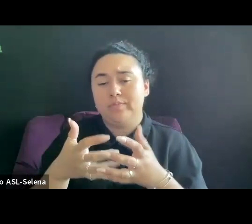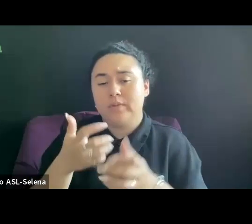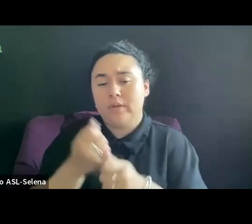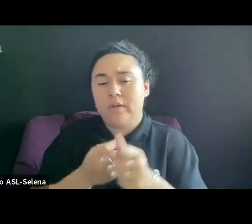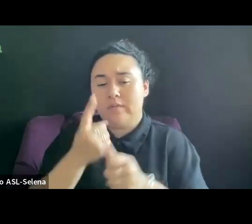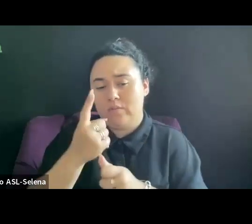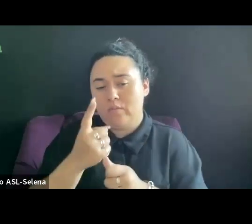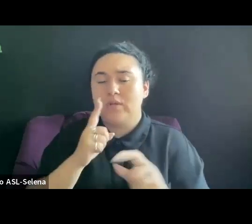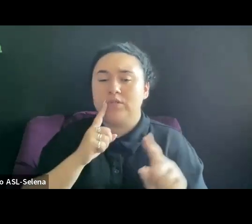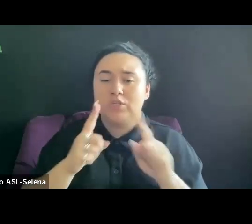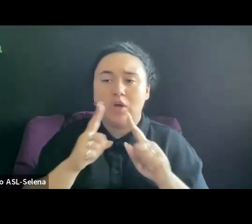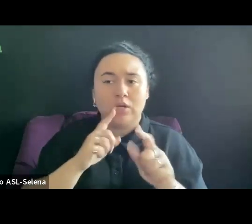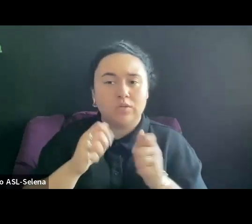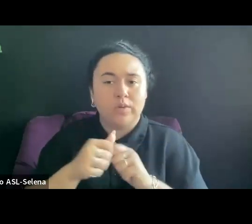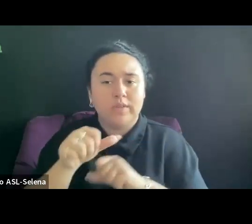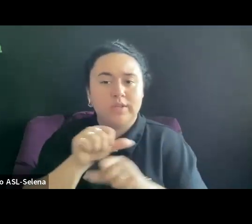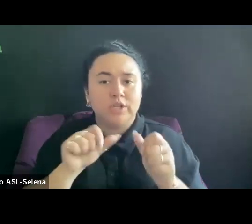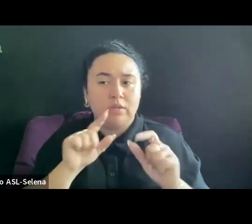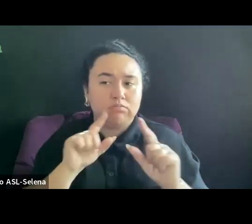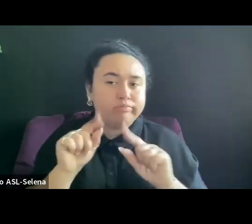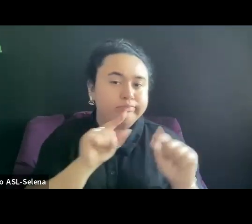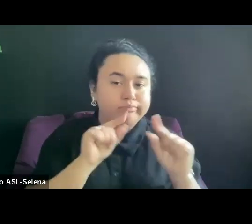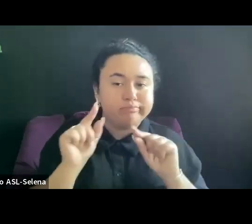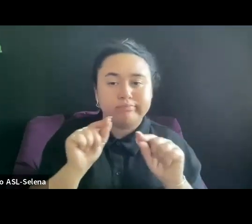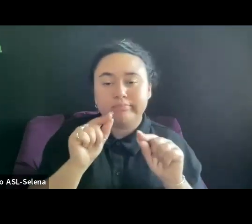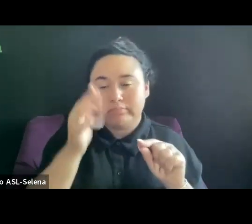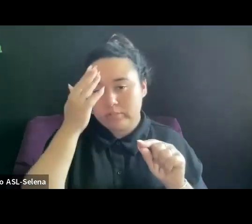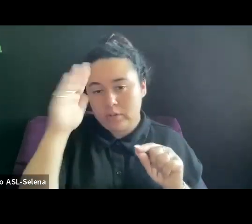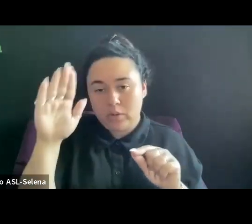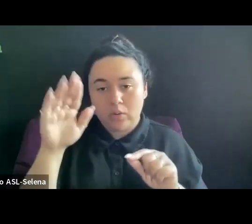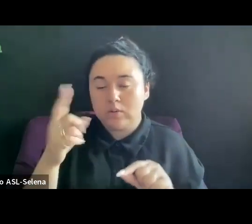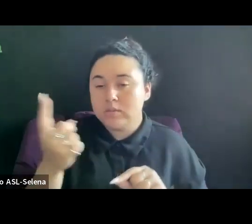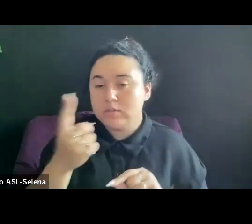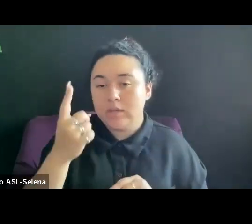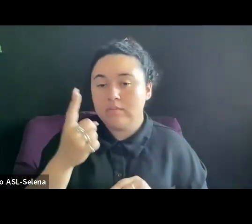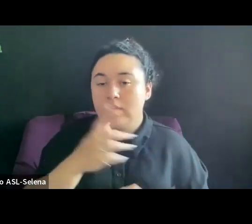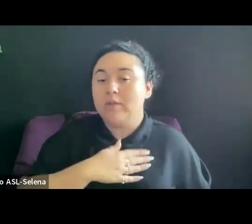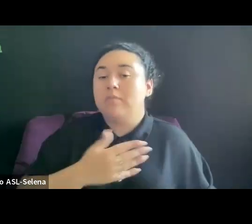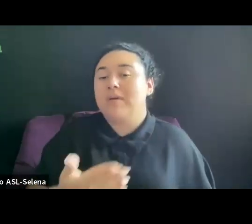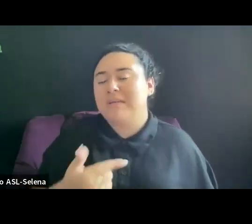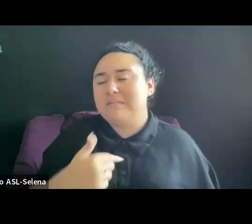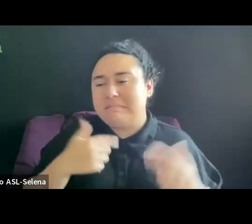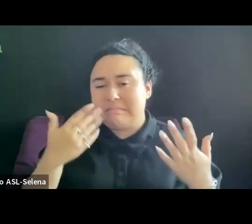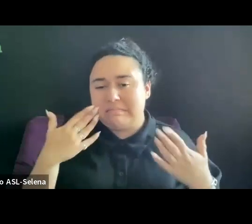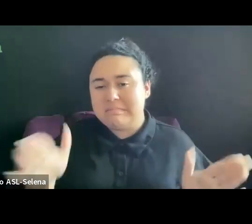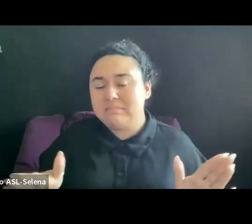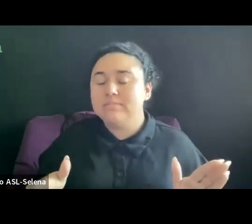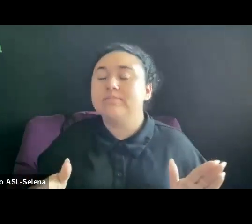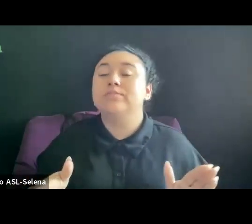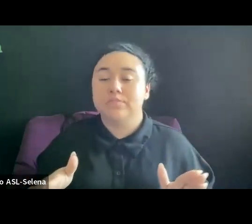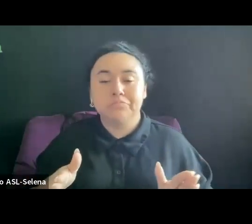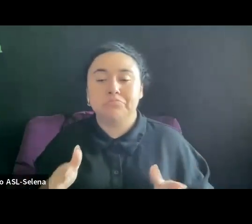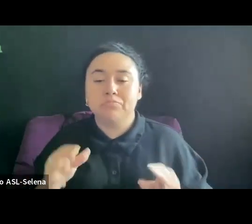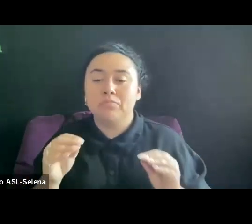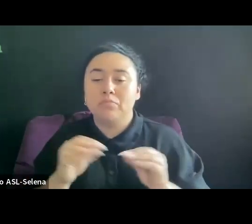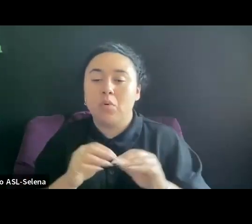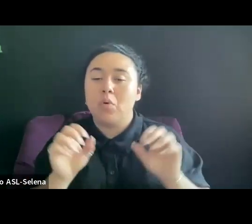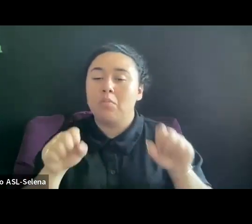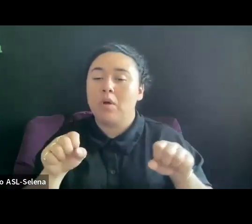WHEN YOU DON'T KNOW SOMETHING AND YOU ADD ITU, YOU ARE MORE LIKELY TO FIND HELP IF YOU ASK QUESTIONS